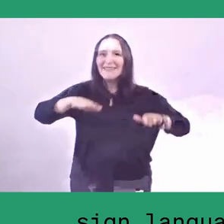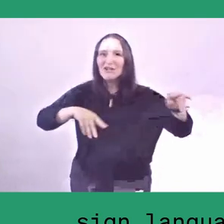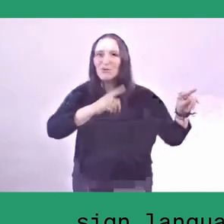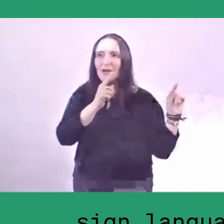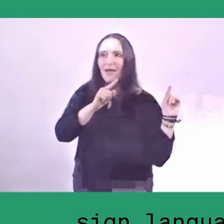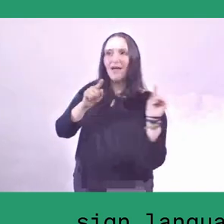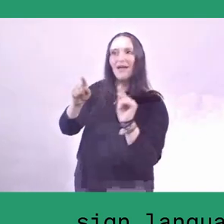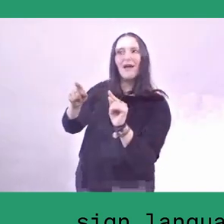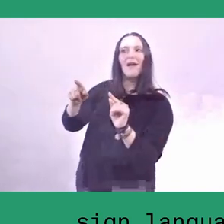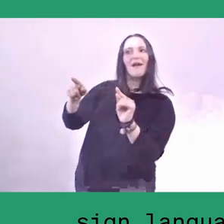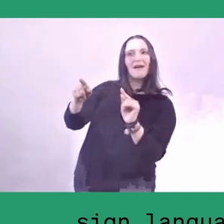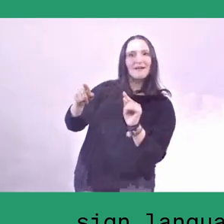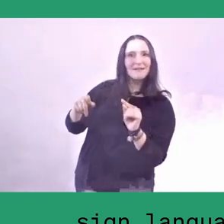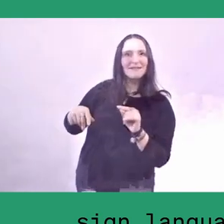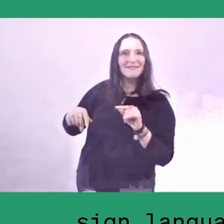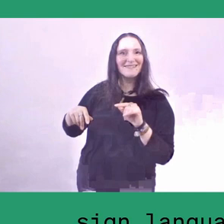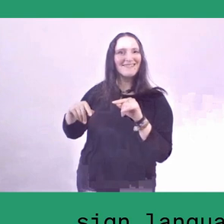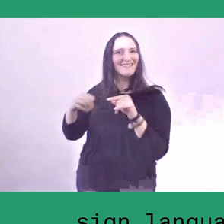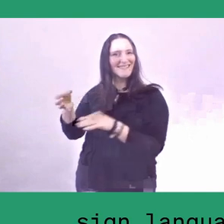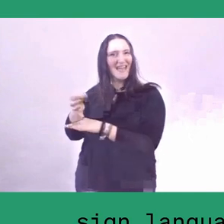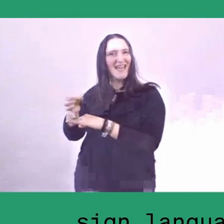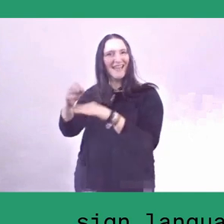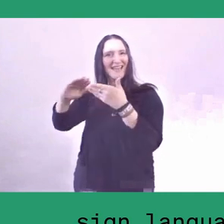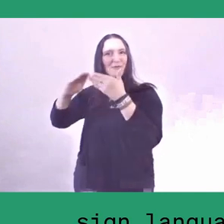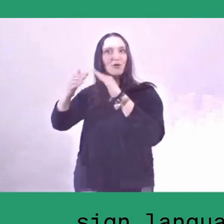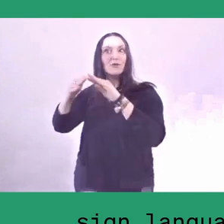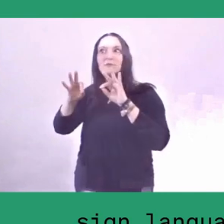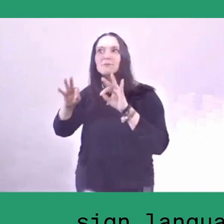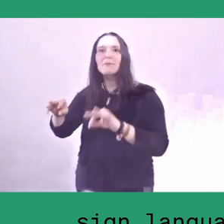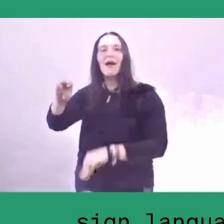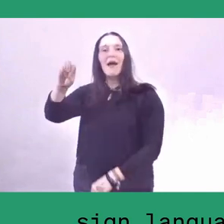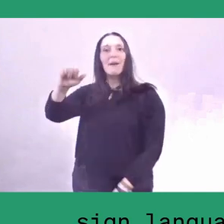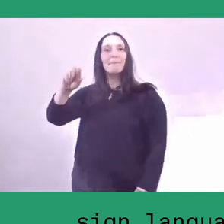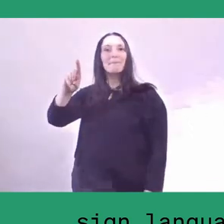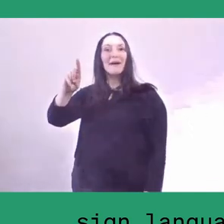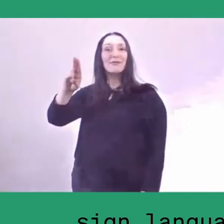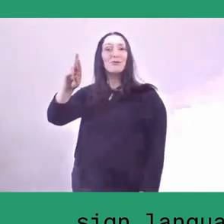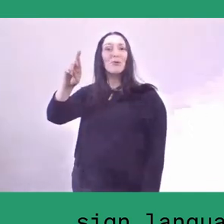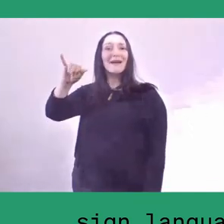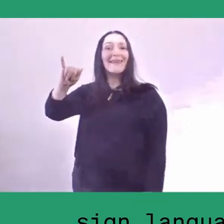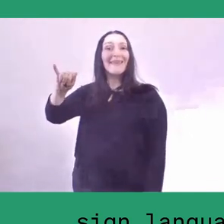they use actually the Madurese name, which is Tanoker,